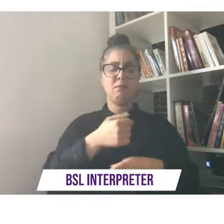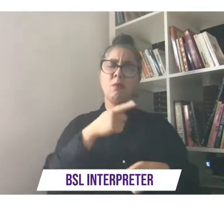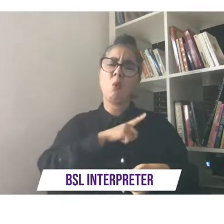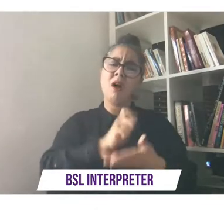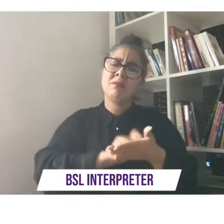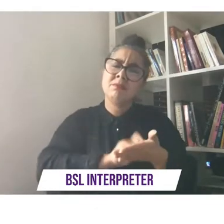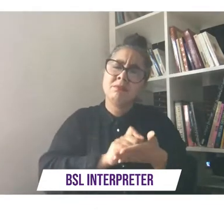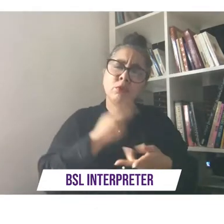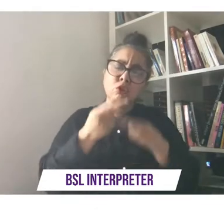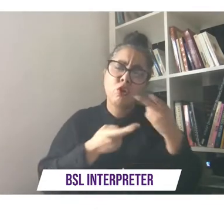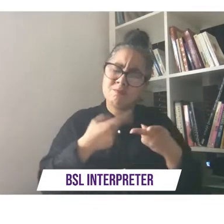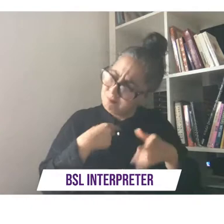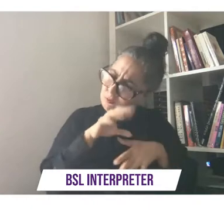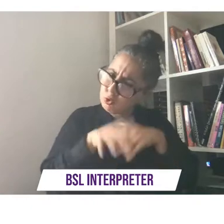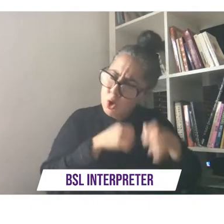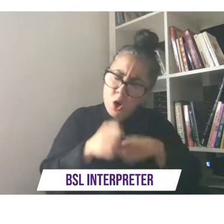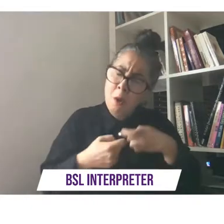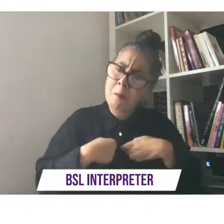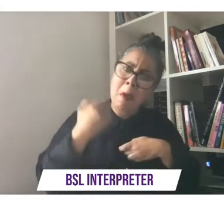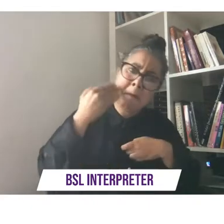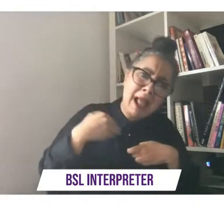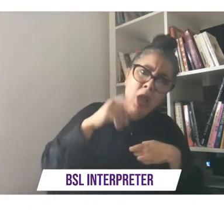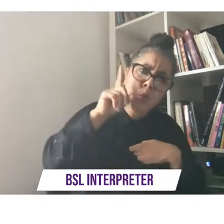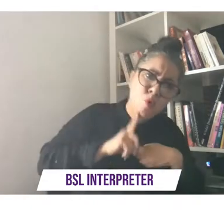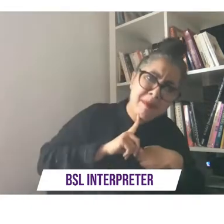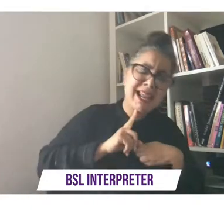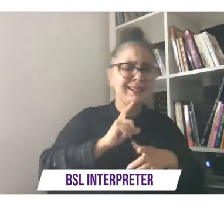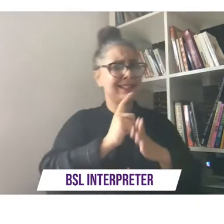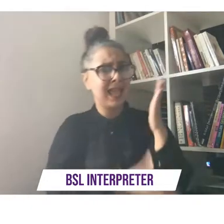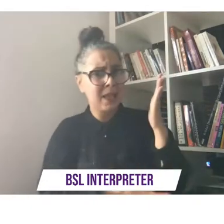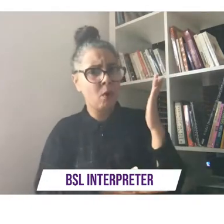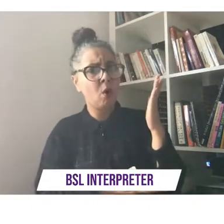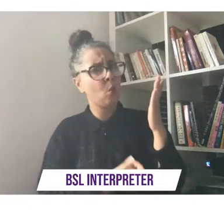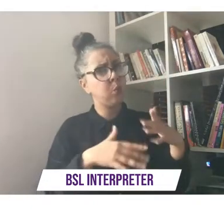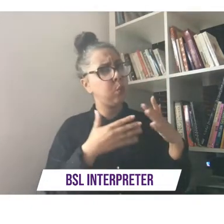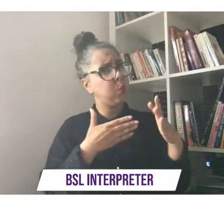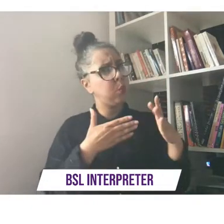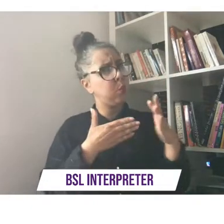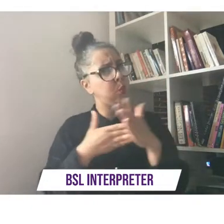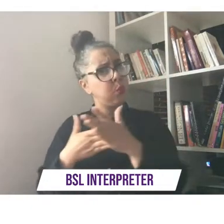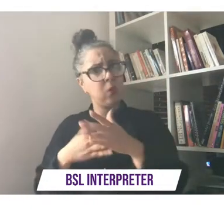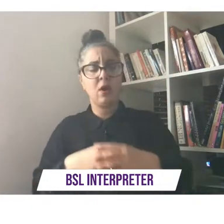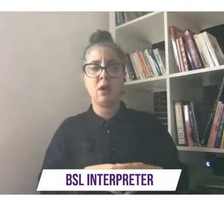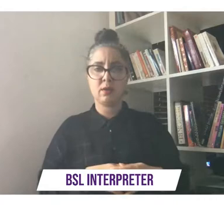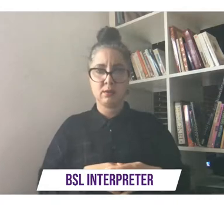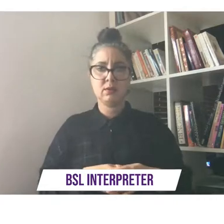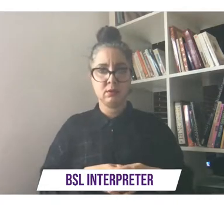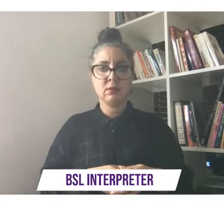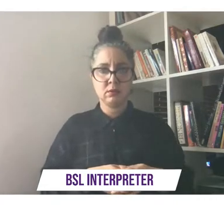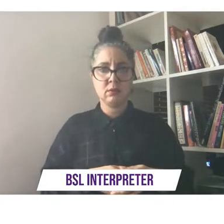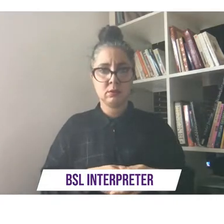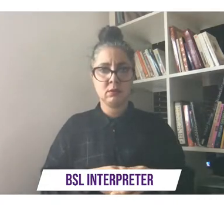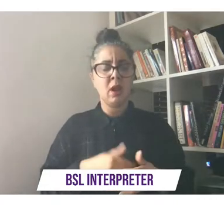black woman with a disability i know that it's important to justify especially in the arts